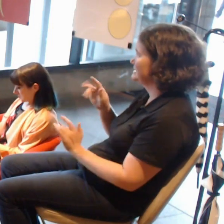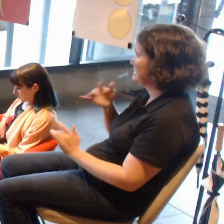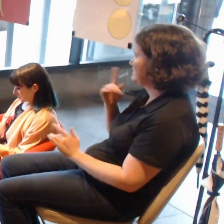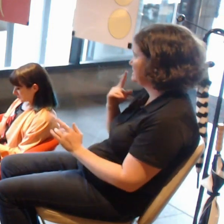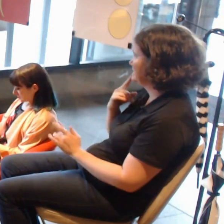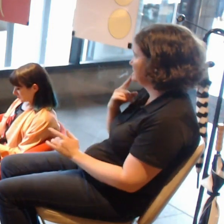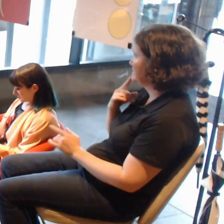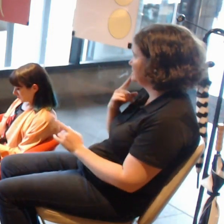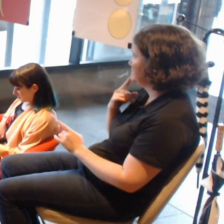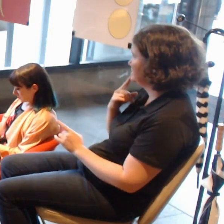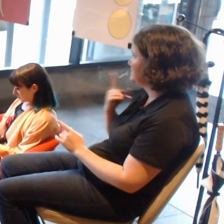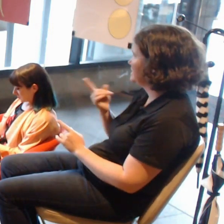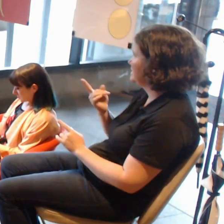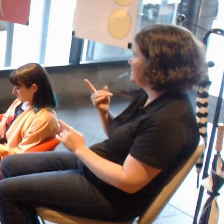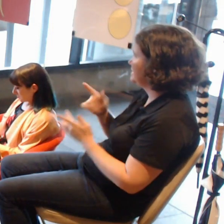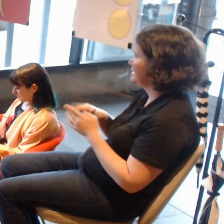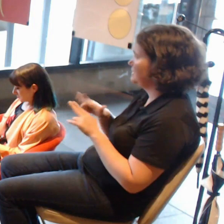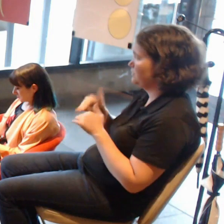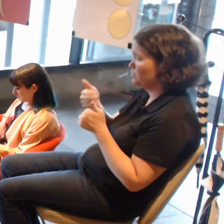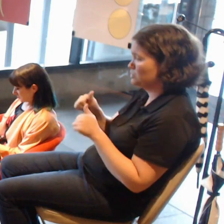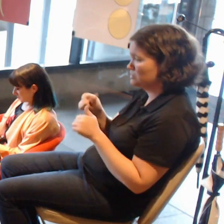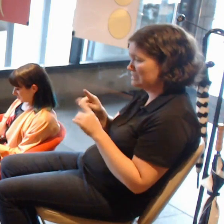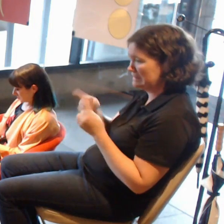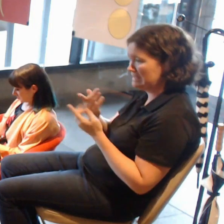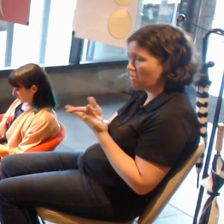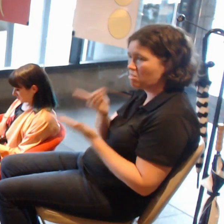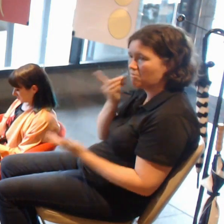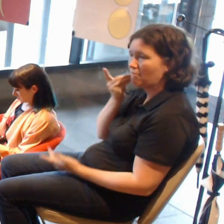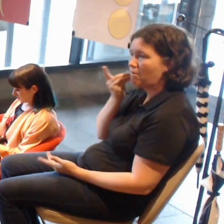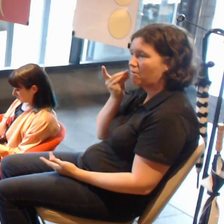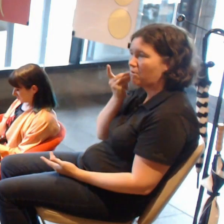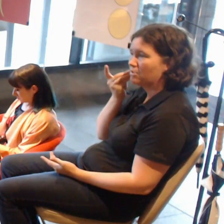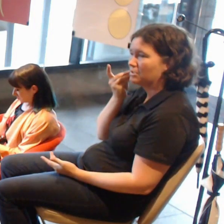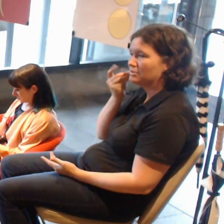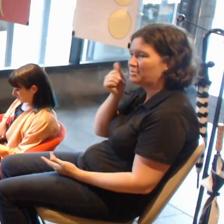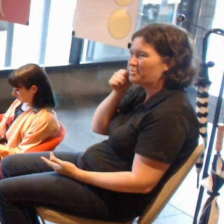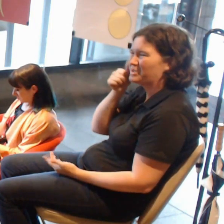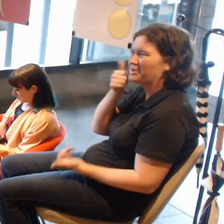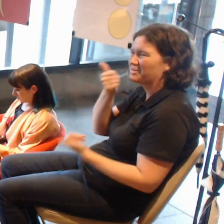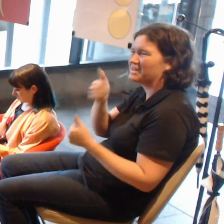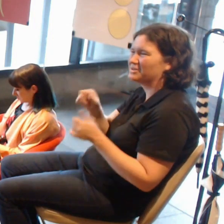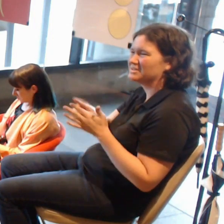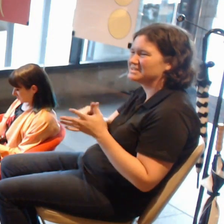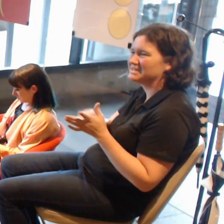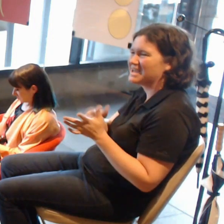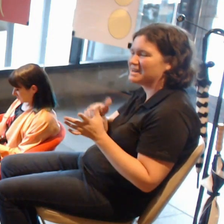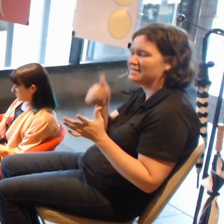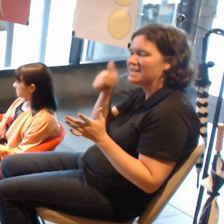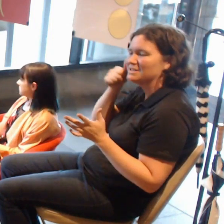we already know they are using our data to know where we are, where we have been, they know what we do.